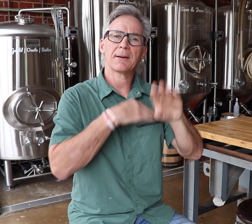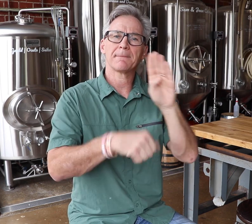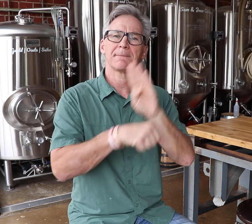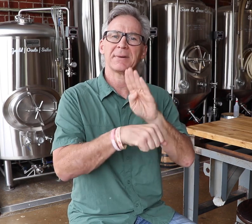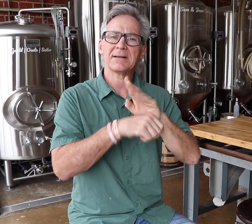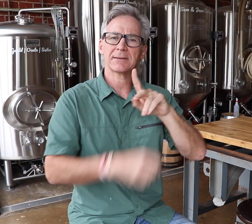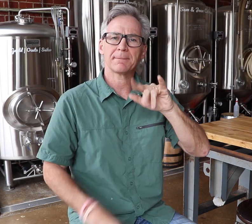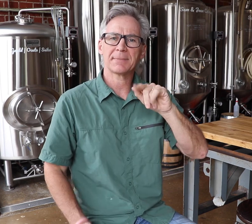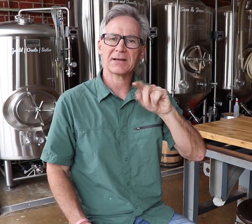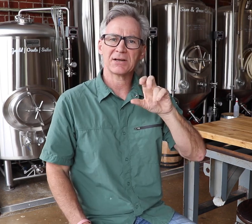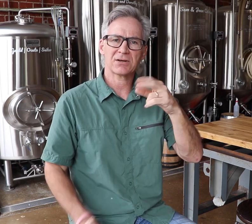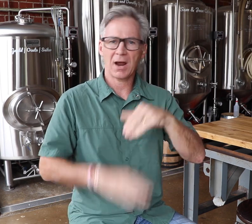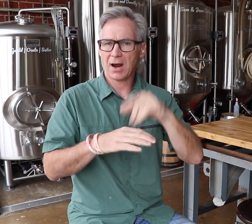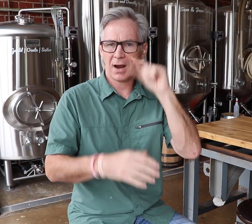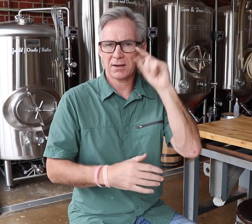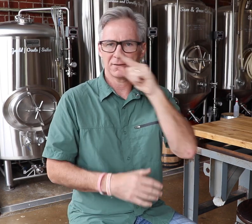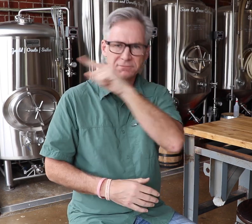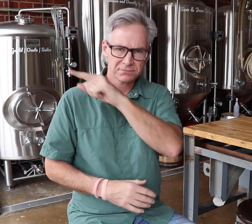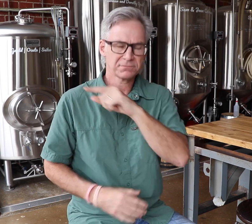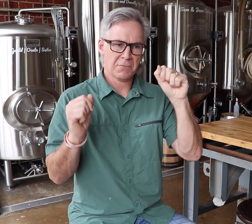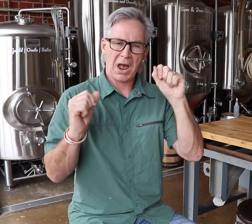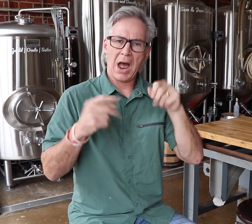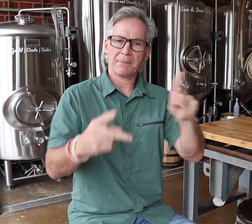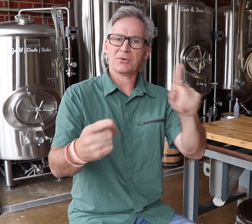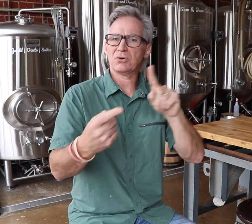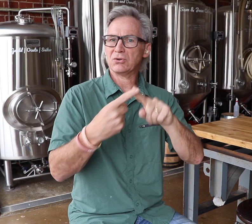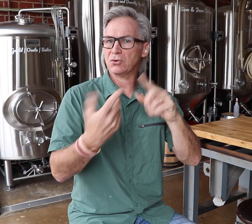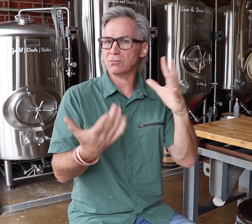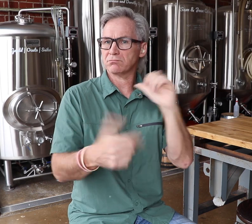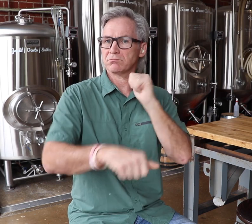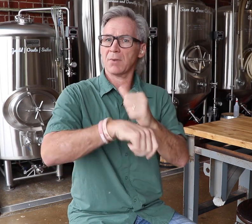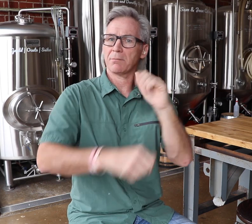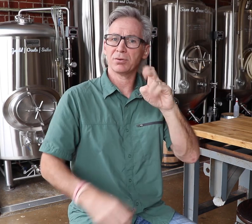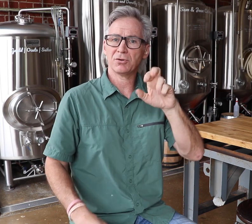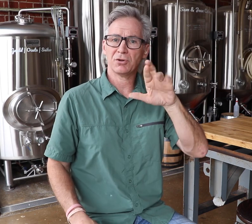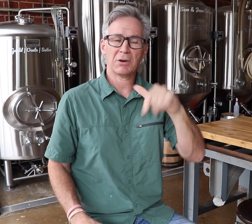the business pitch competition at Gallaudet University about an opportunity to open a brewery.